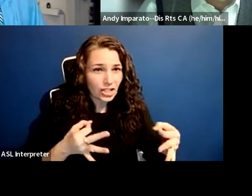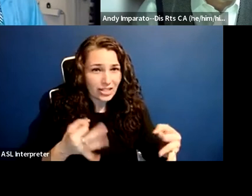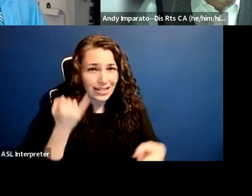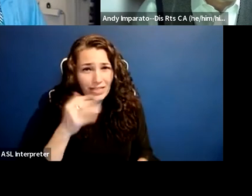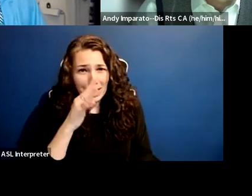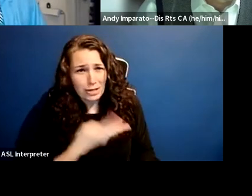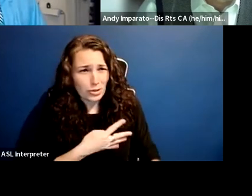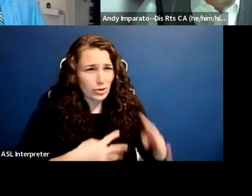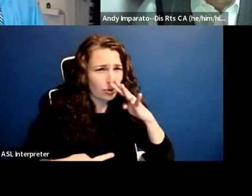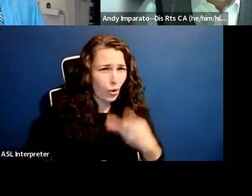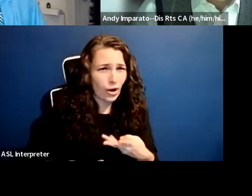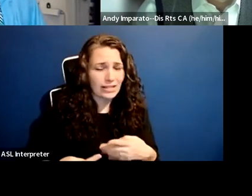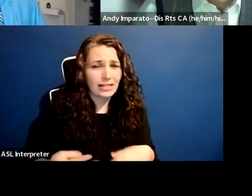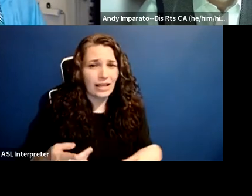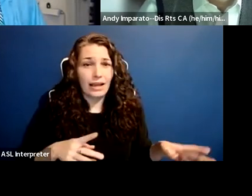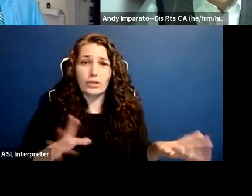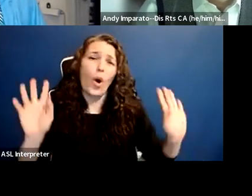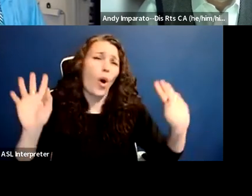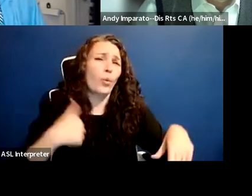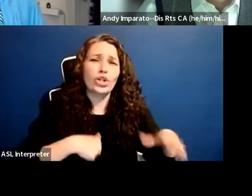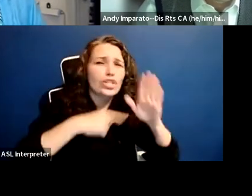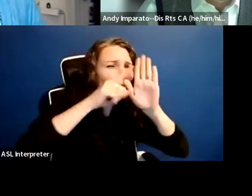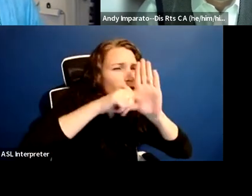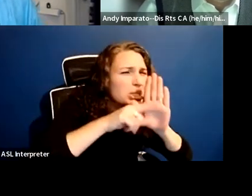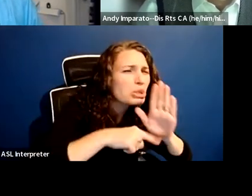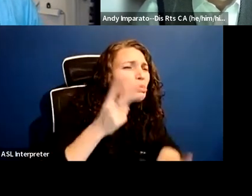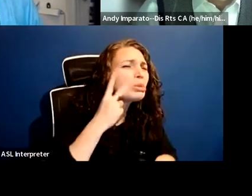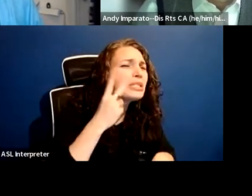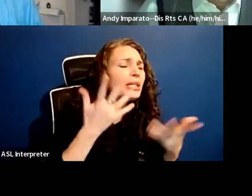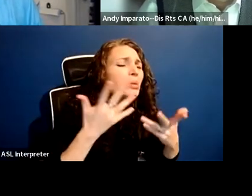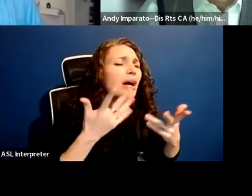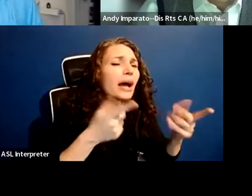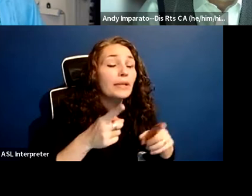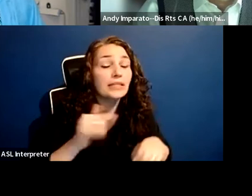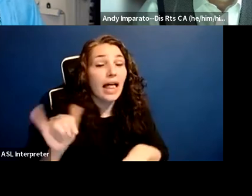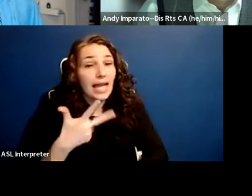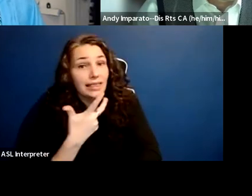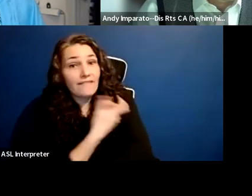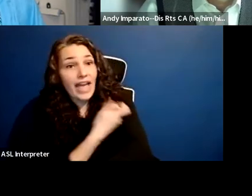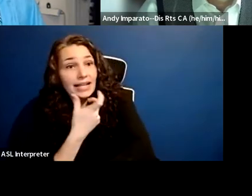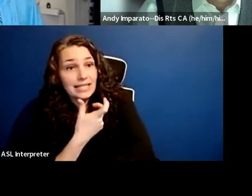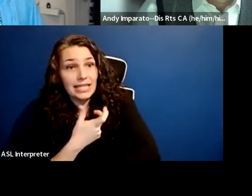like we did with vaccine prioritization, where we had a huge public fight to get California to prioritize